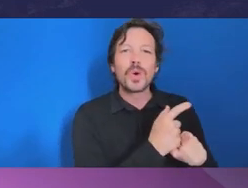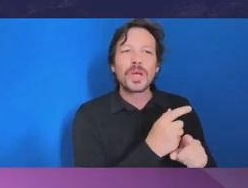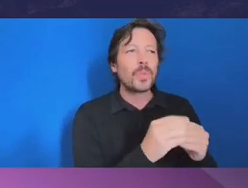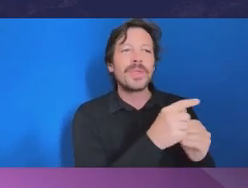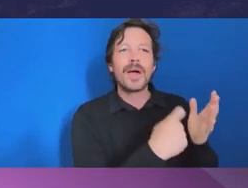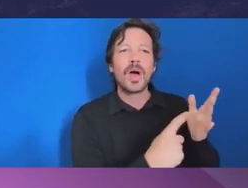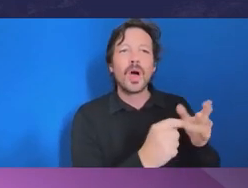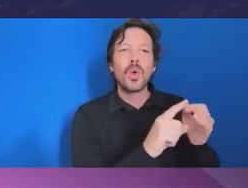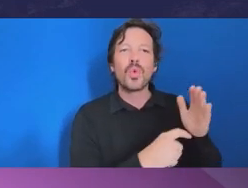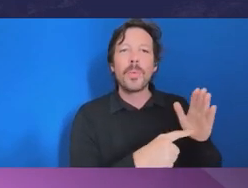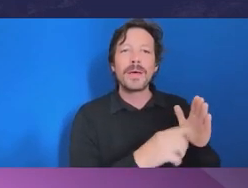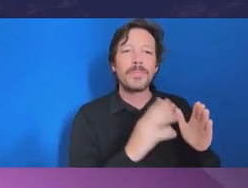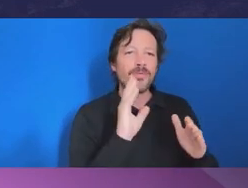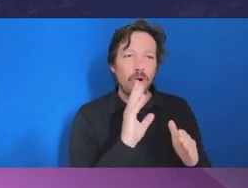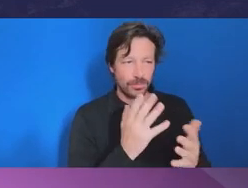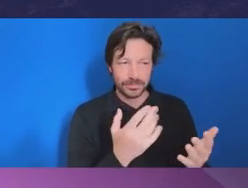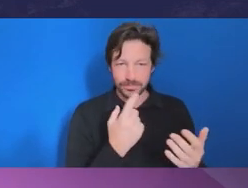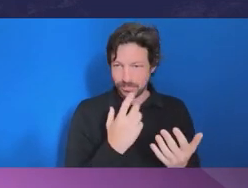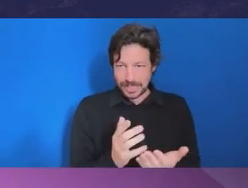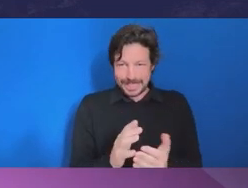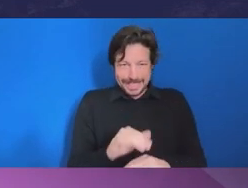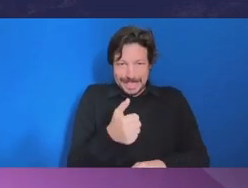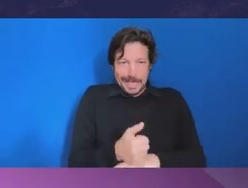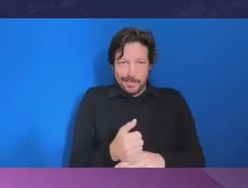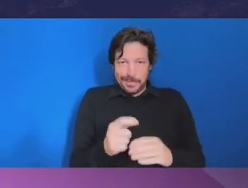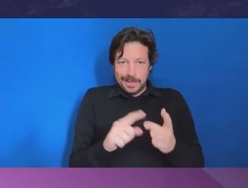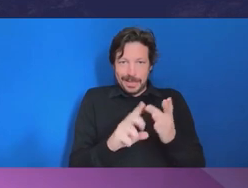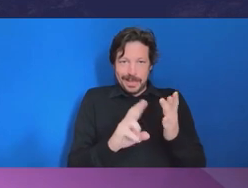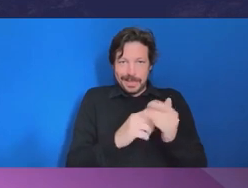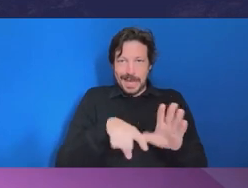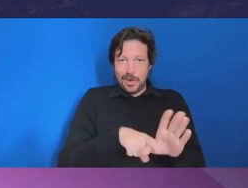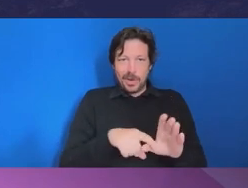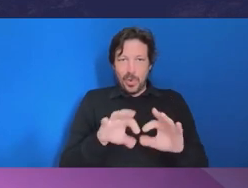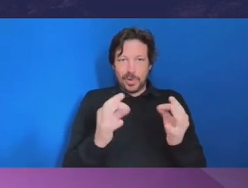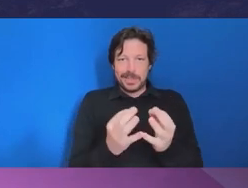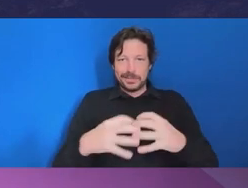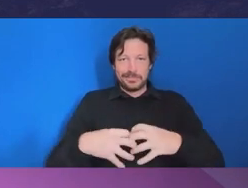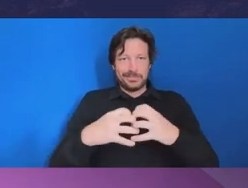you know, how do you set up an integrity organization reflecting on federal experience we’re just about to go through.